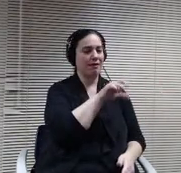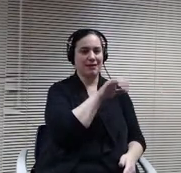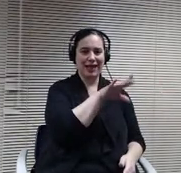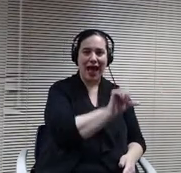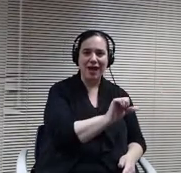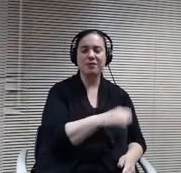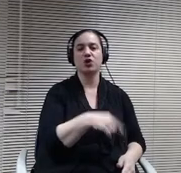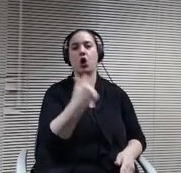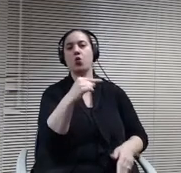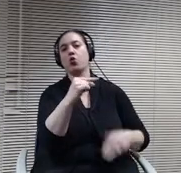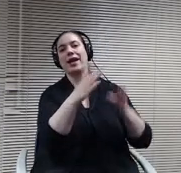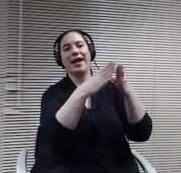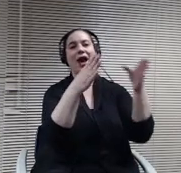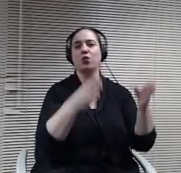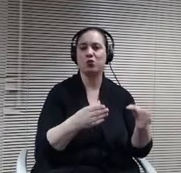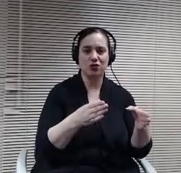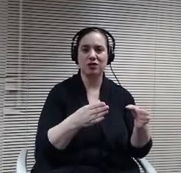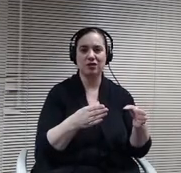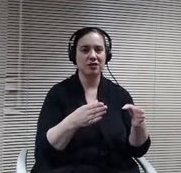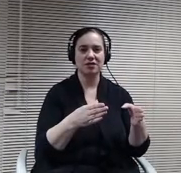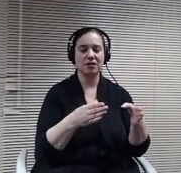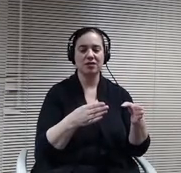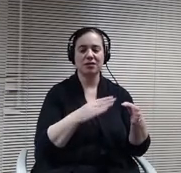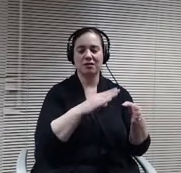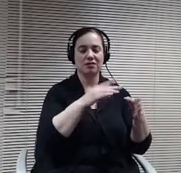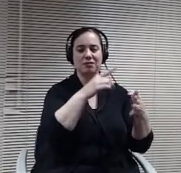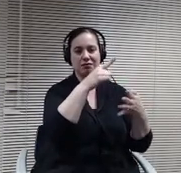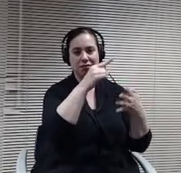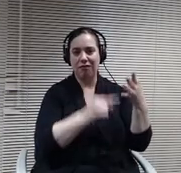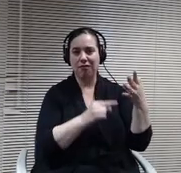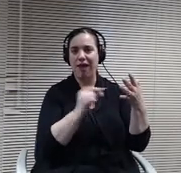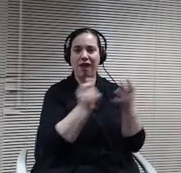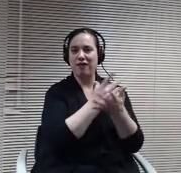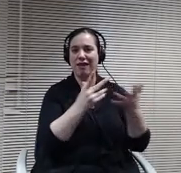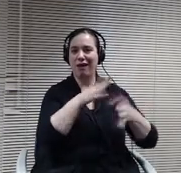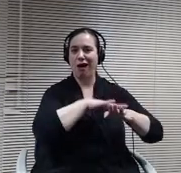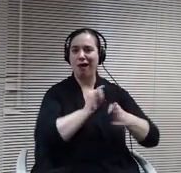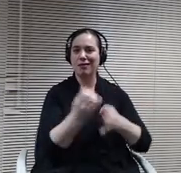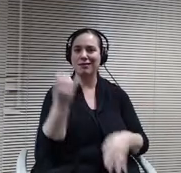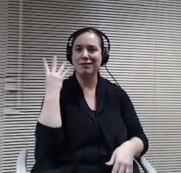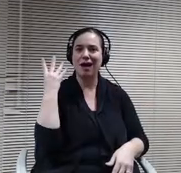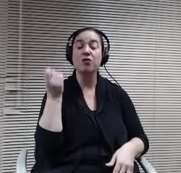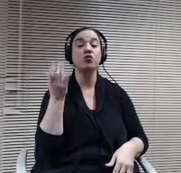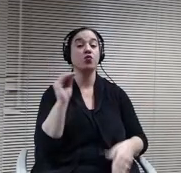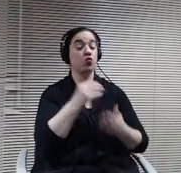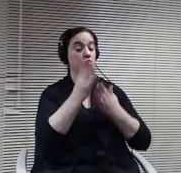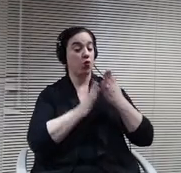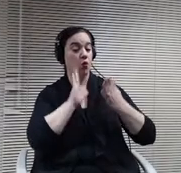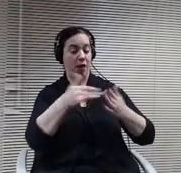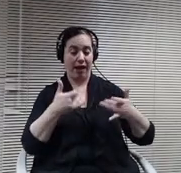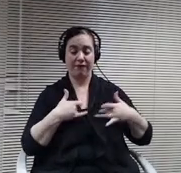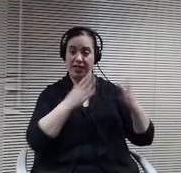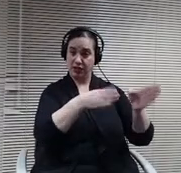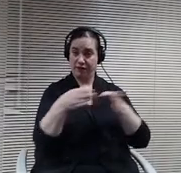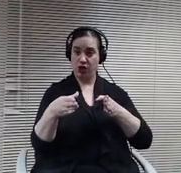All of those that were on the slide previously, and so students will have individual spaces to work on their own